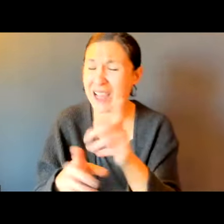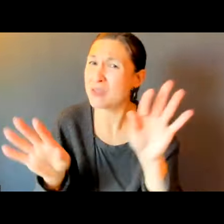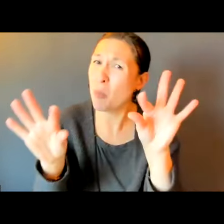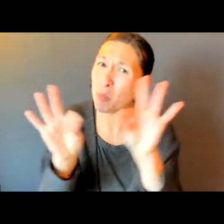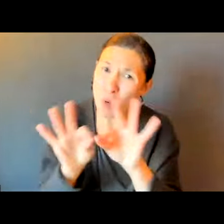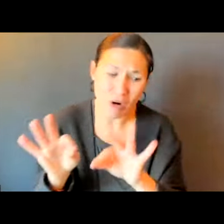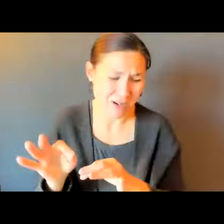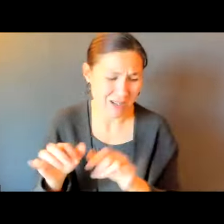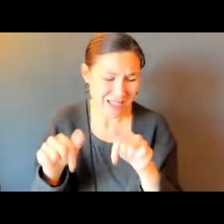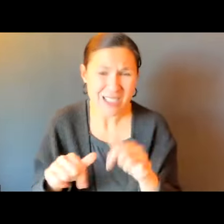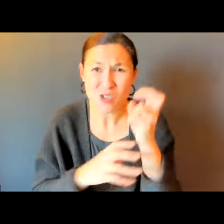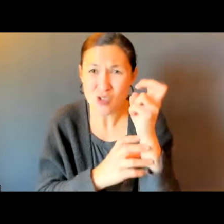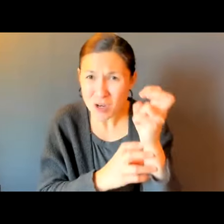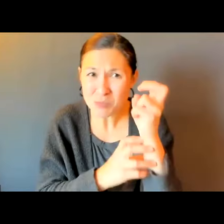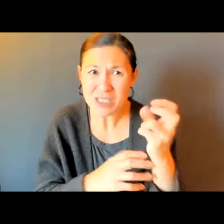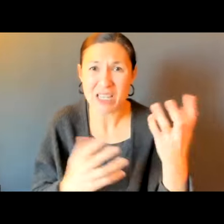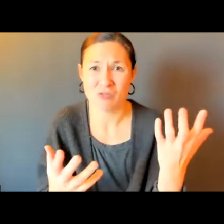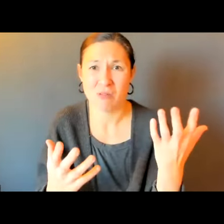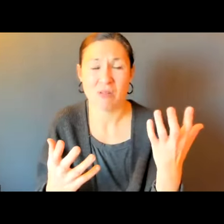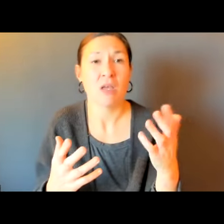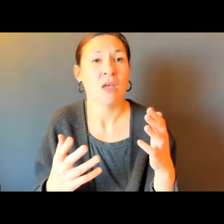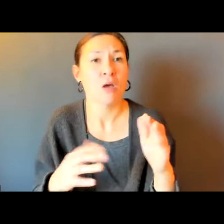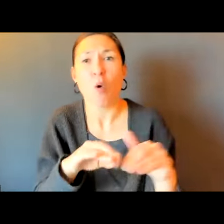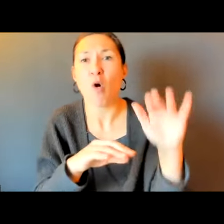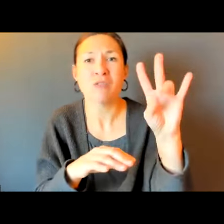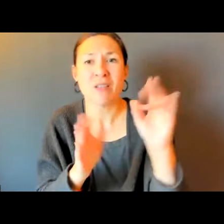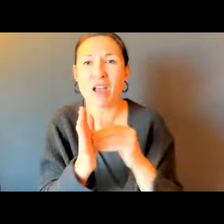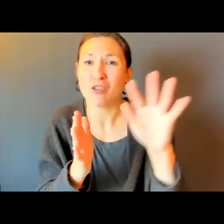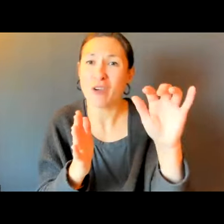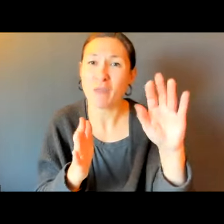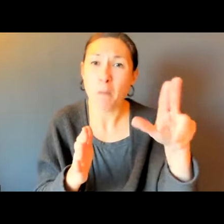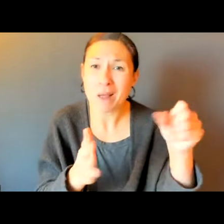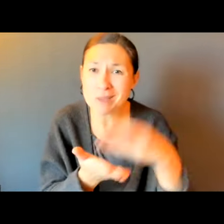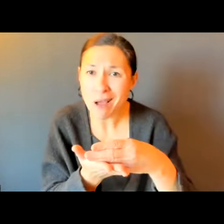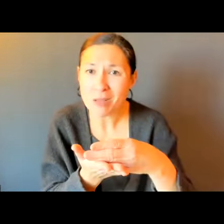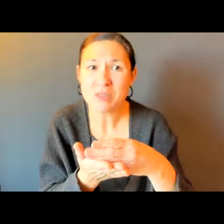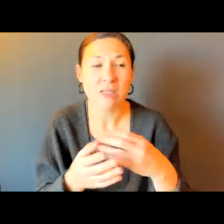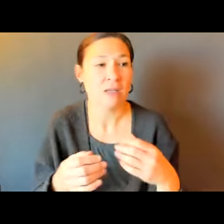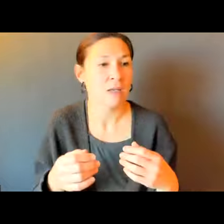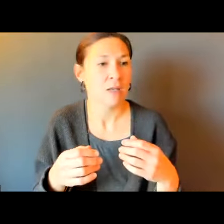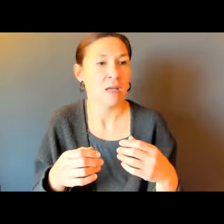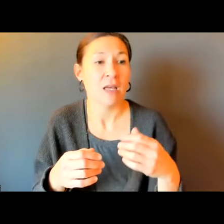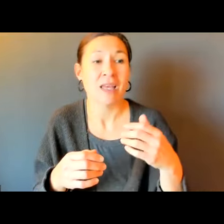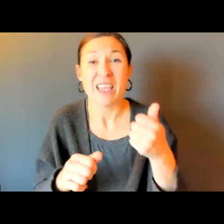REALLY TRY TO SPEND MORE TIME ON. YOU ARE RIGHT, IT IS SUPER IMPORTANT. WE HAVE OVER 7,500 BUS STOPS